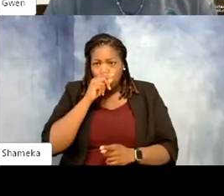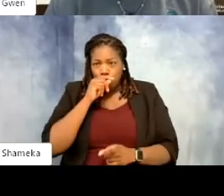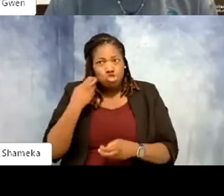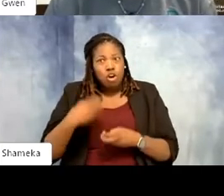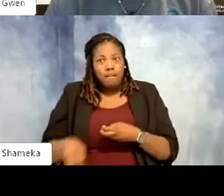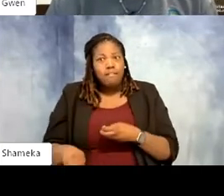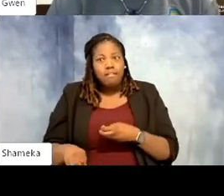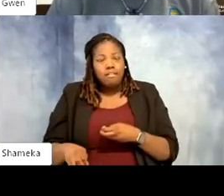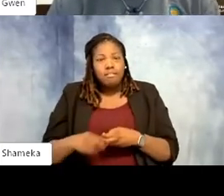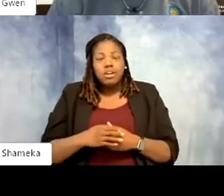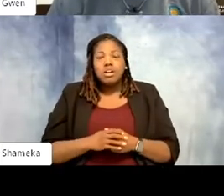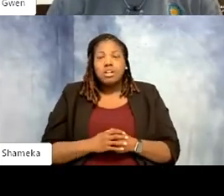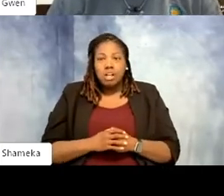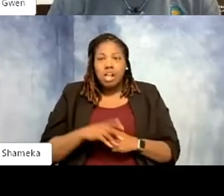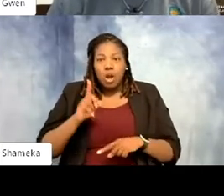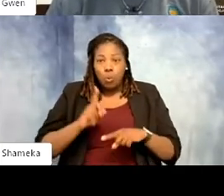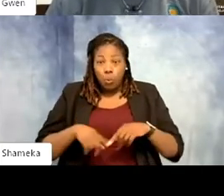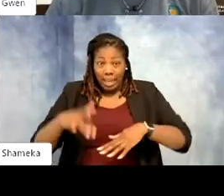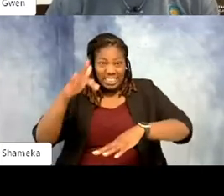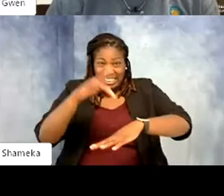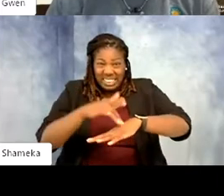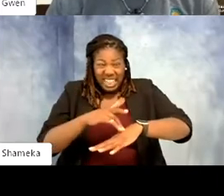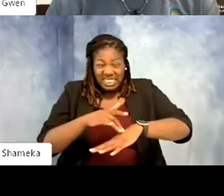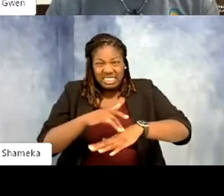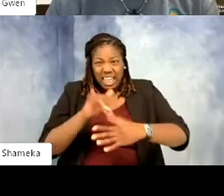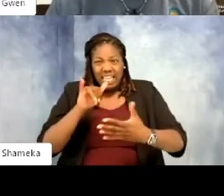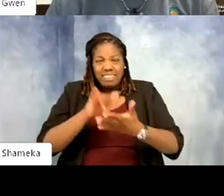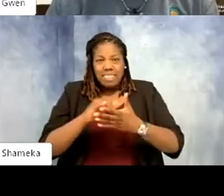and we can't go in here and touch this bird. She's not going to let us. She's